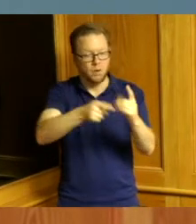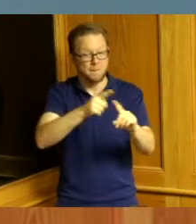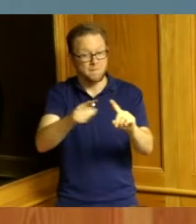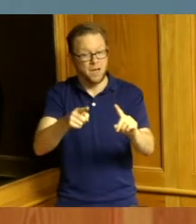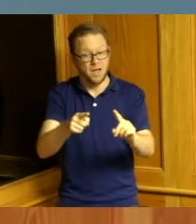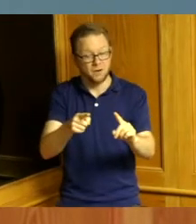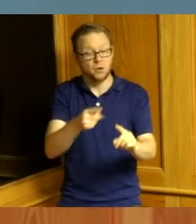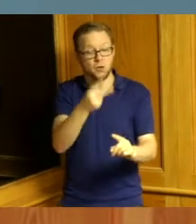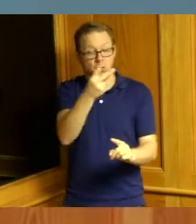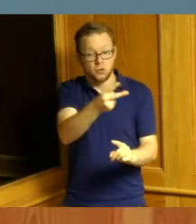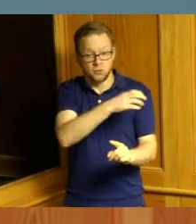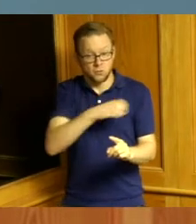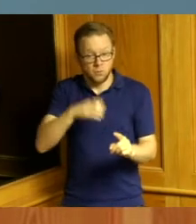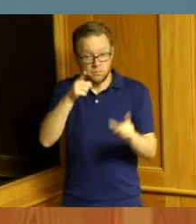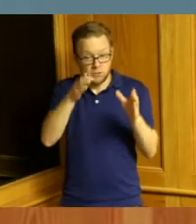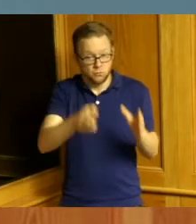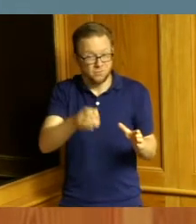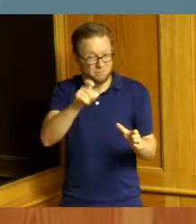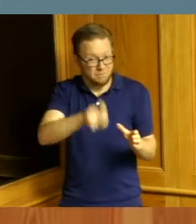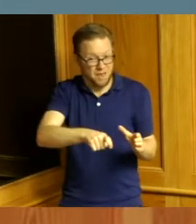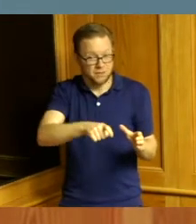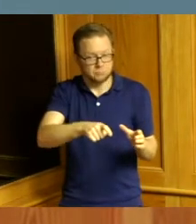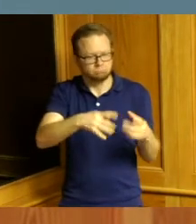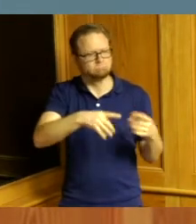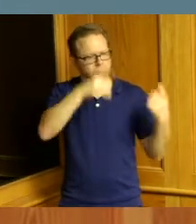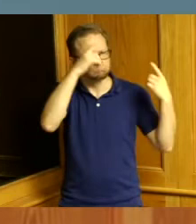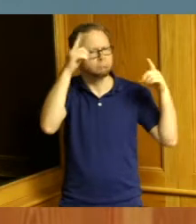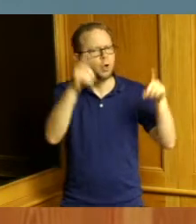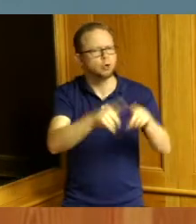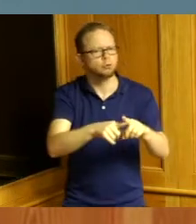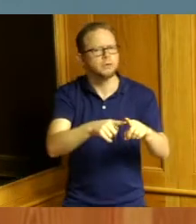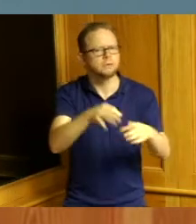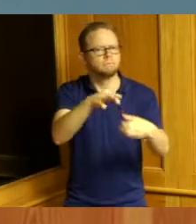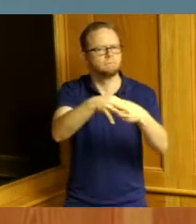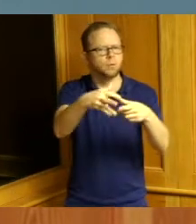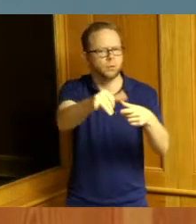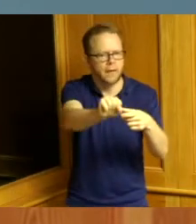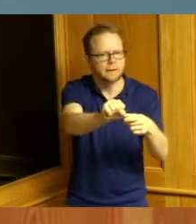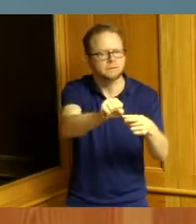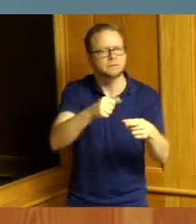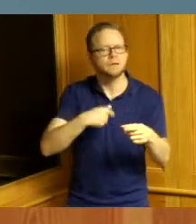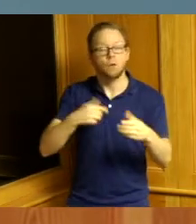Commissioners that agree on that so I'm glad that we're creative we all think outside the box we all